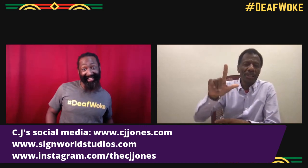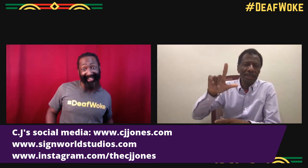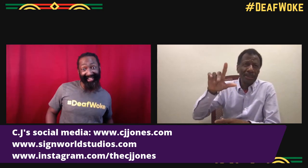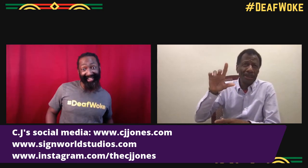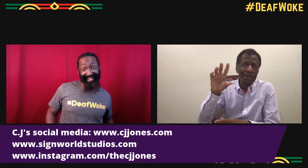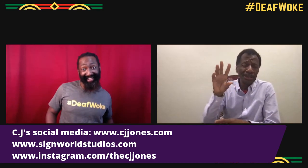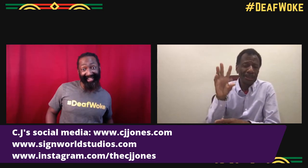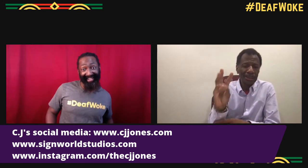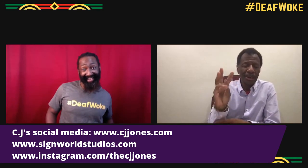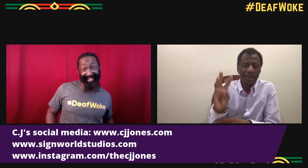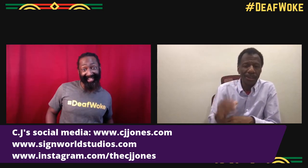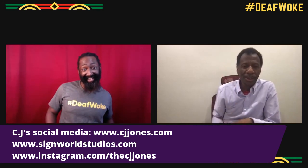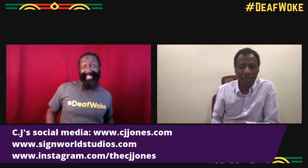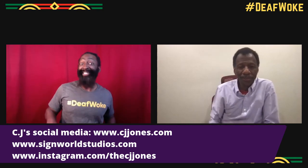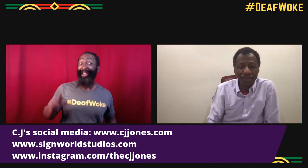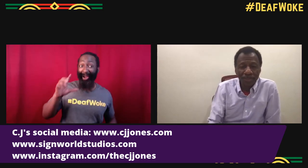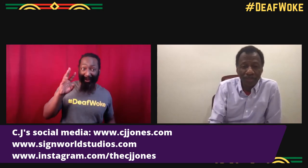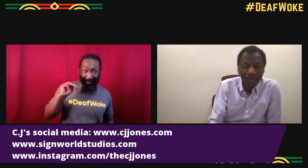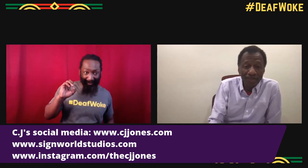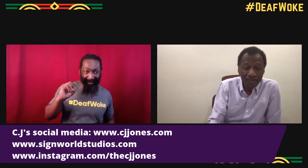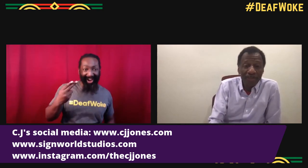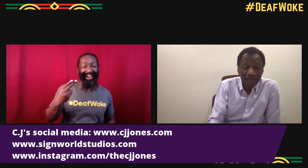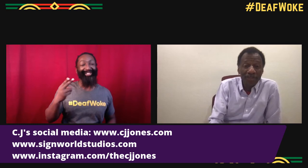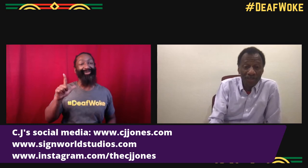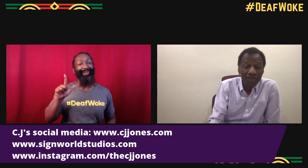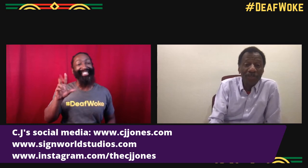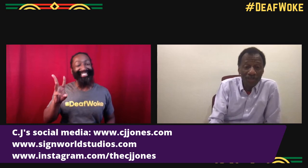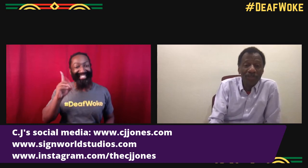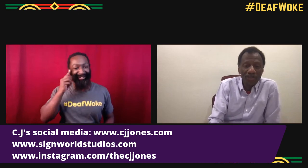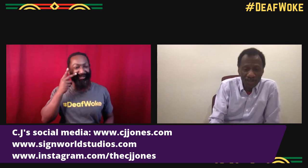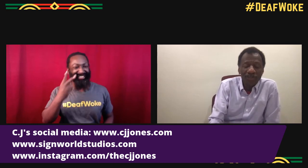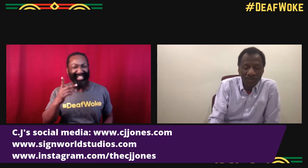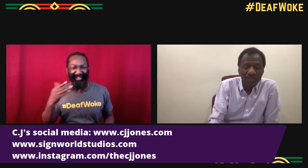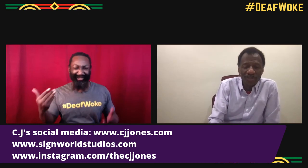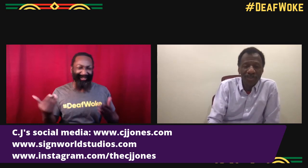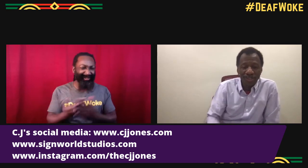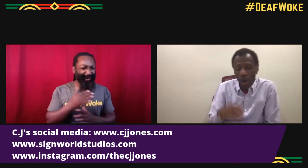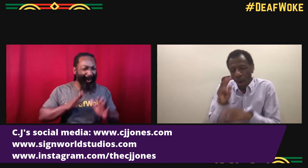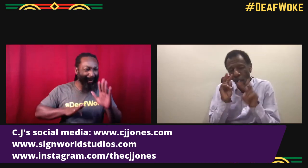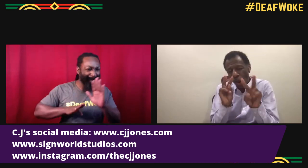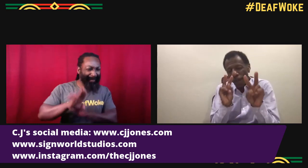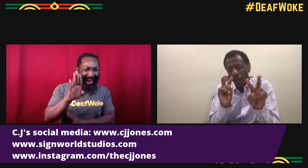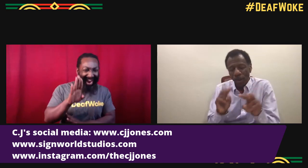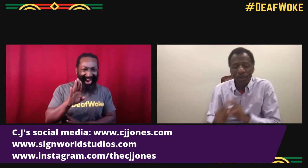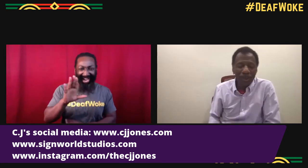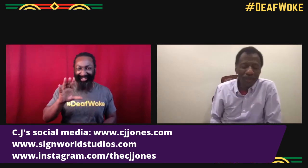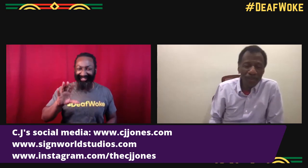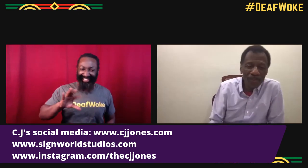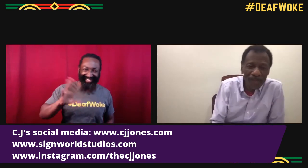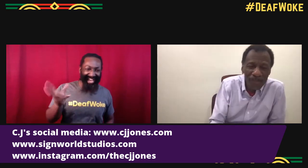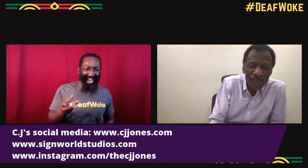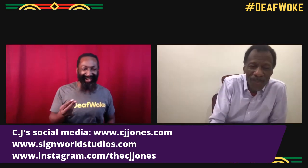It'll come out. There's new Brand new look on March 26. I'm looking forward to that.